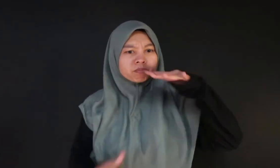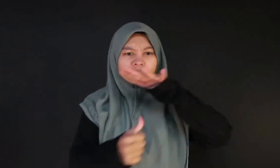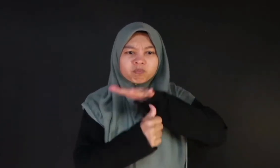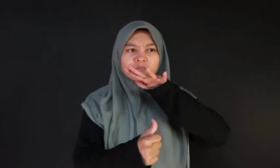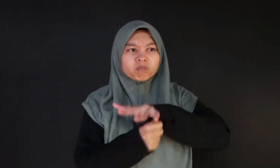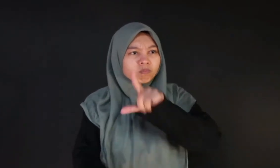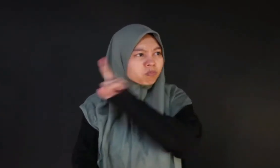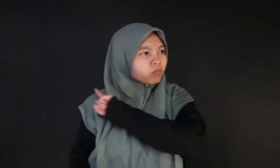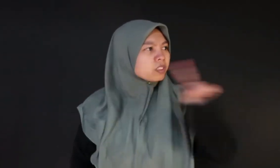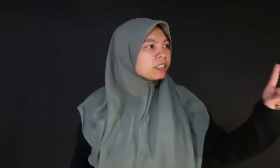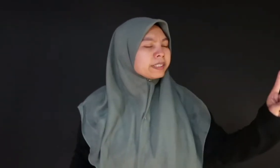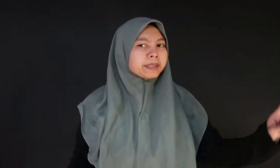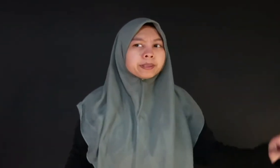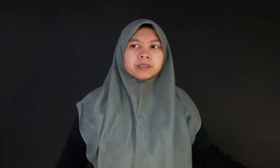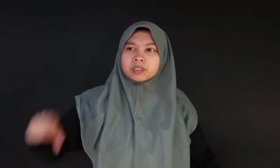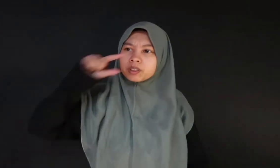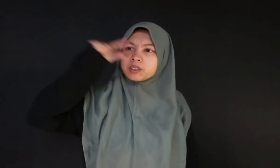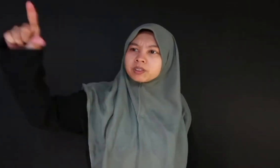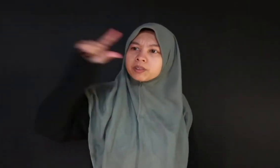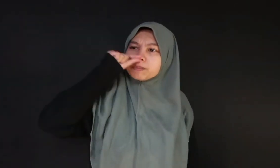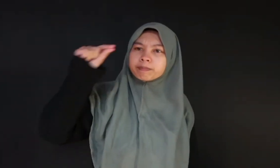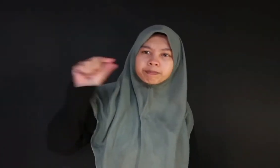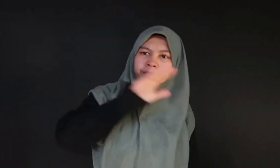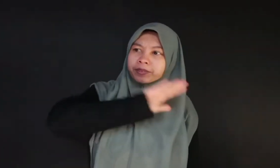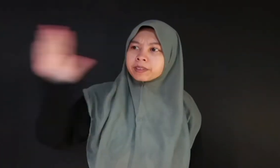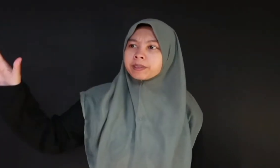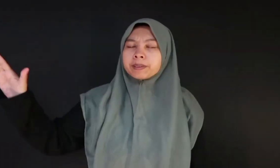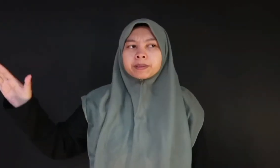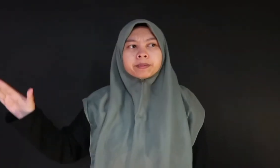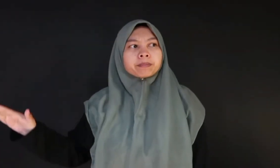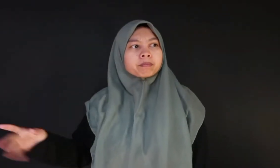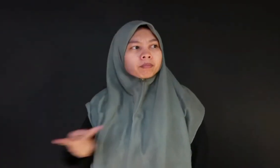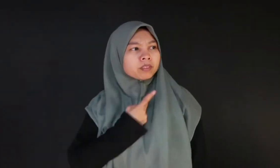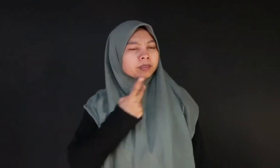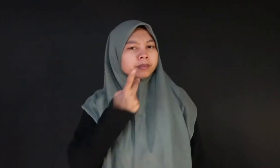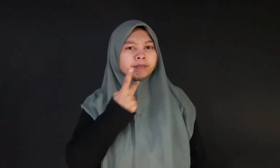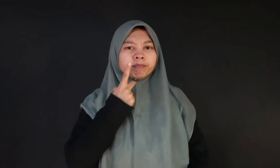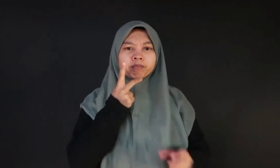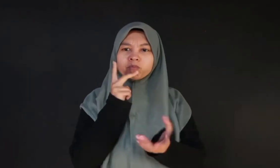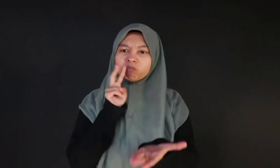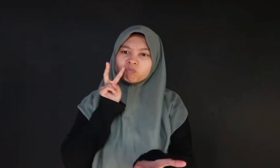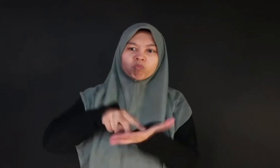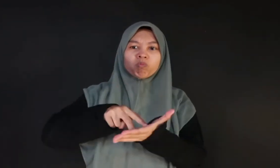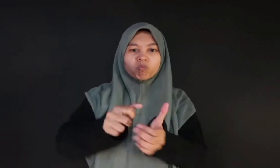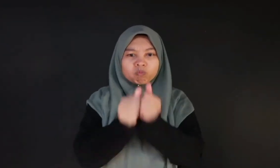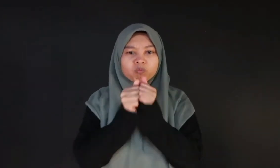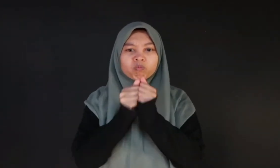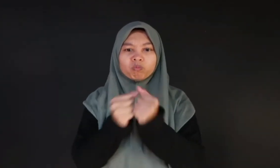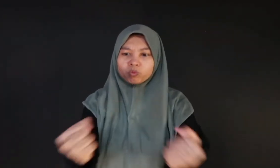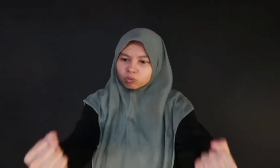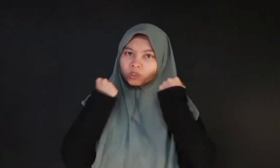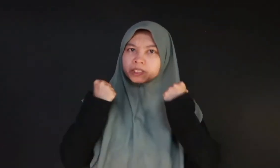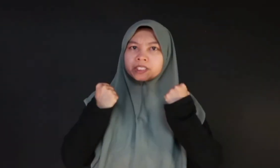Say no to bullying Don’t allow them to belittle you When we stand together, we are stronger